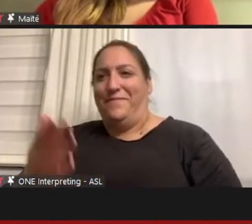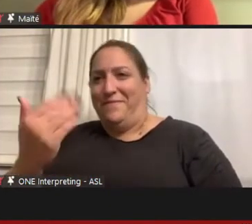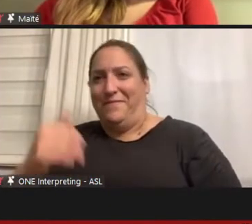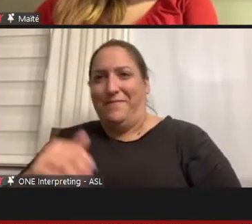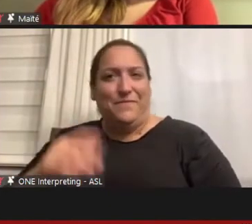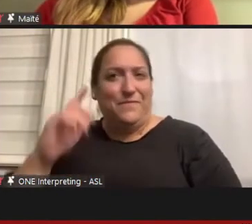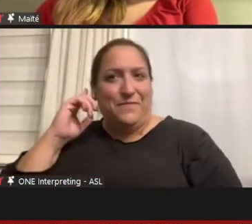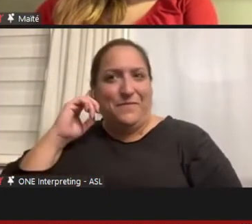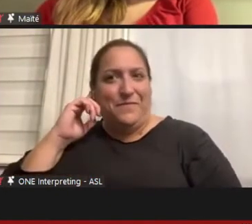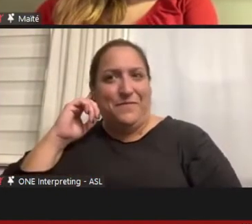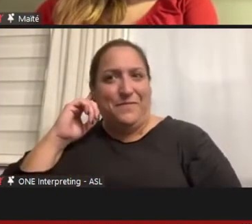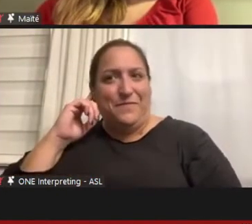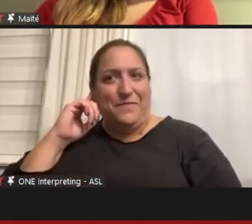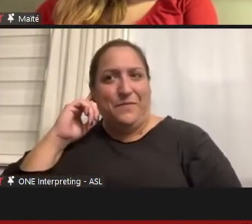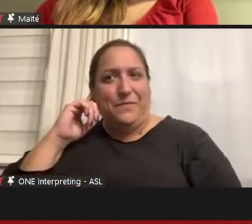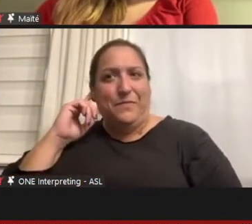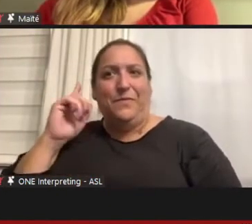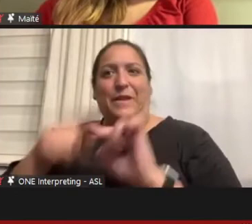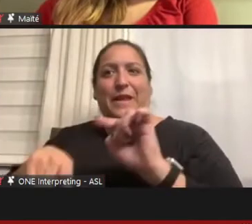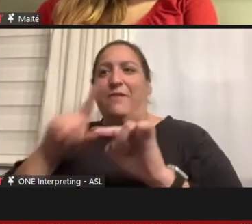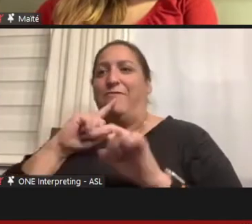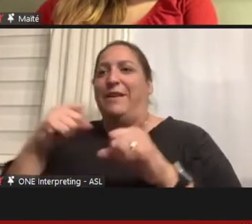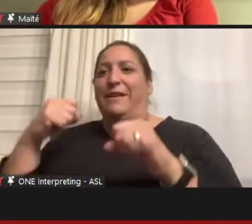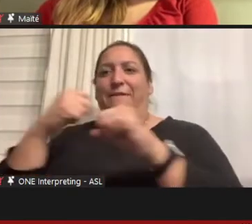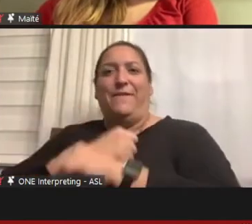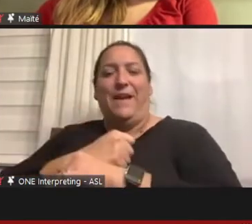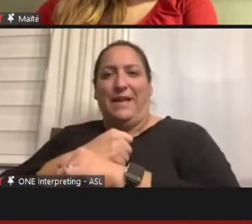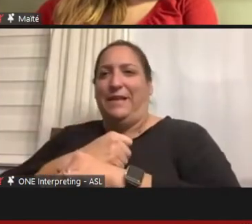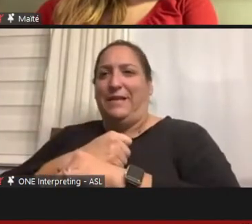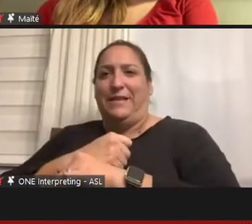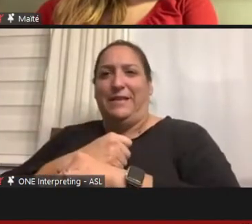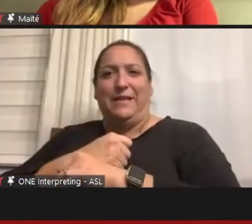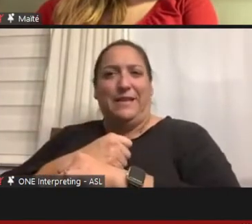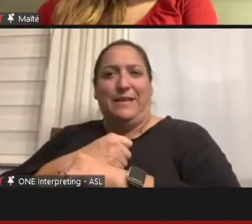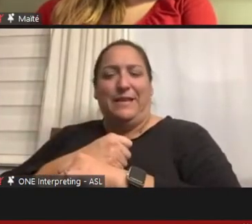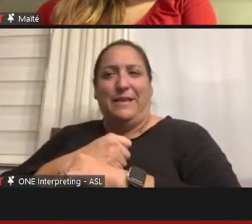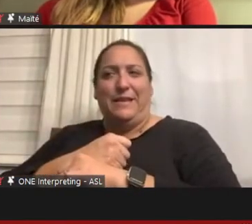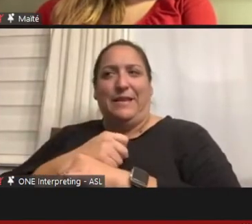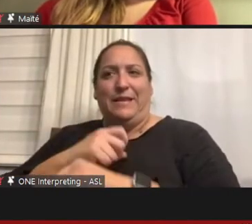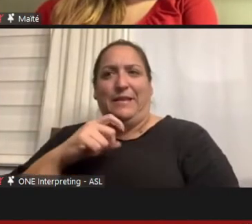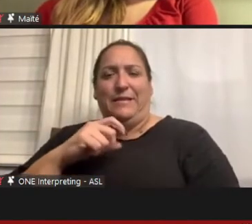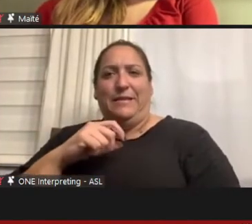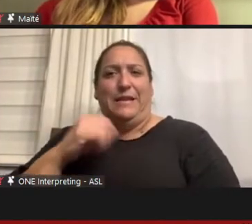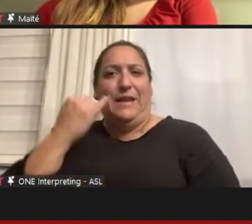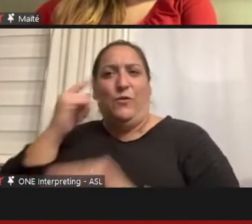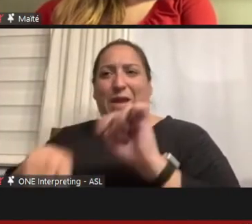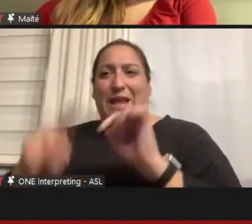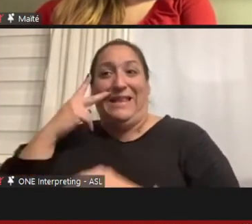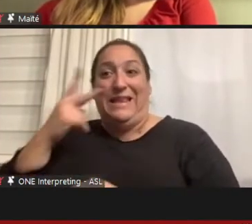You can't really fight ableism if you can't see it. Getting people to see it is the 1st step.